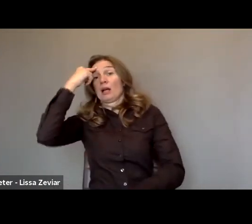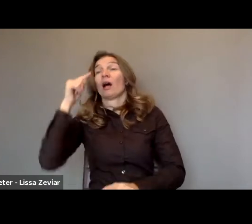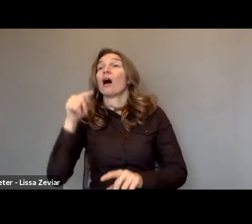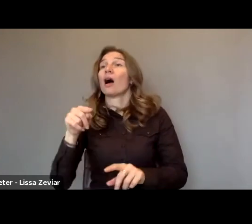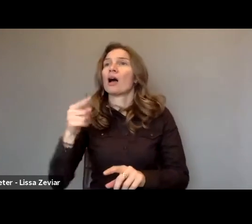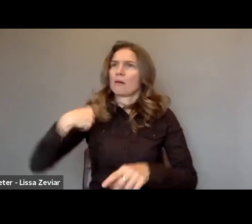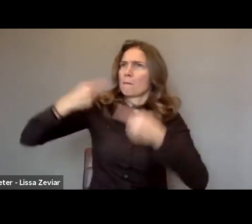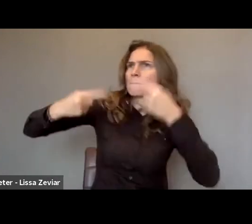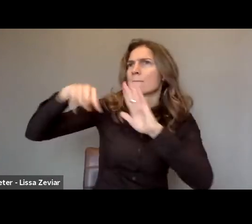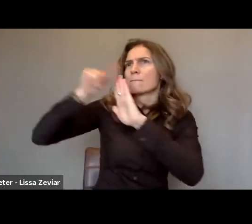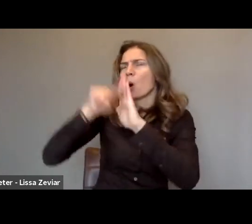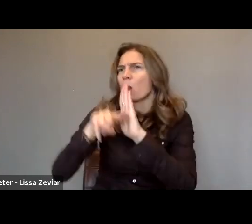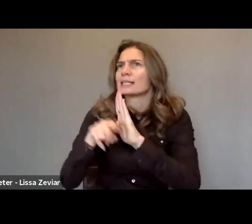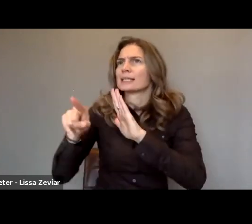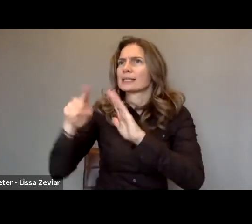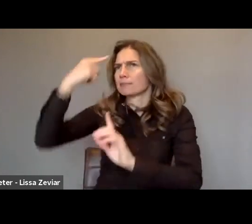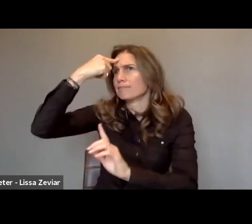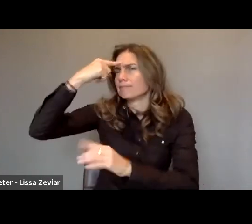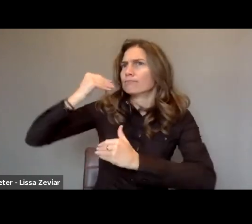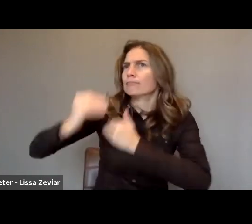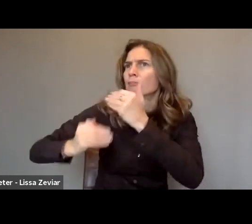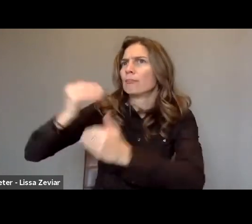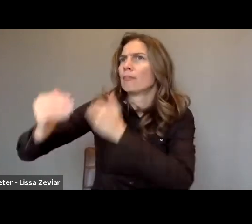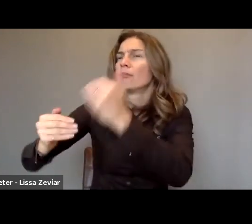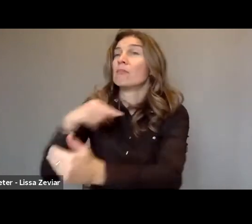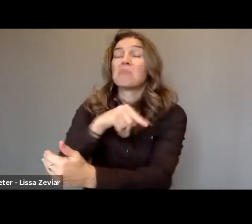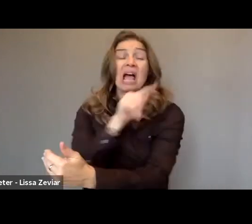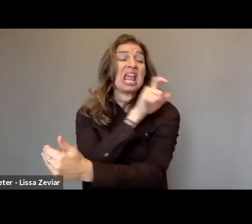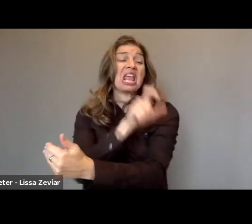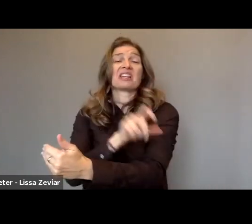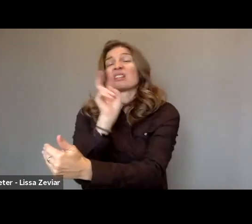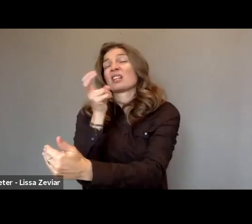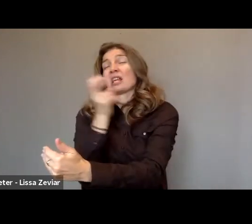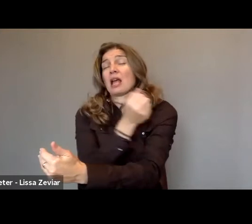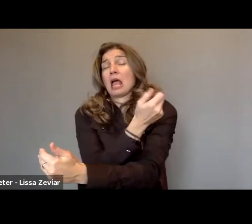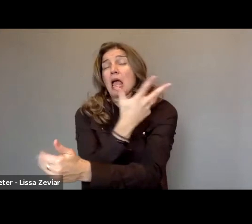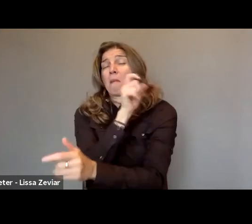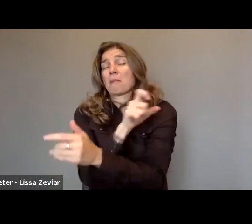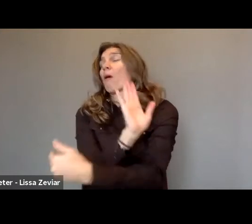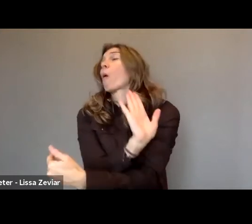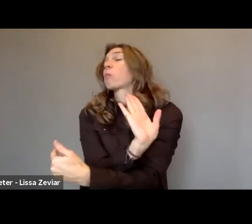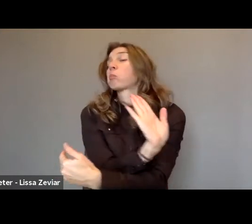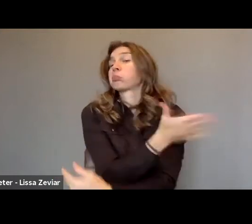This is what is happening now in relation with the situation of women and girls with disabilities.